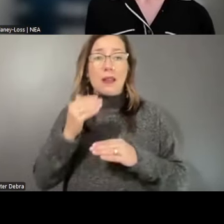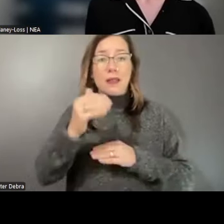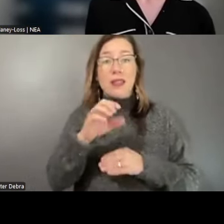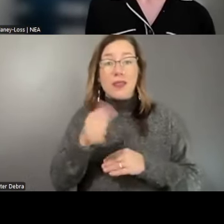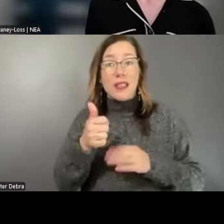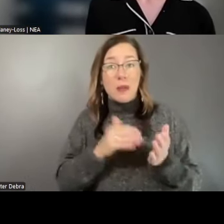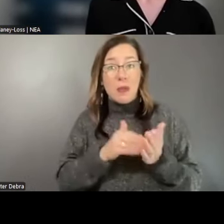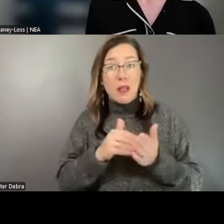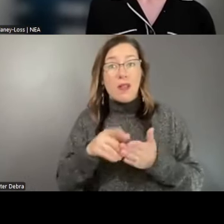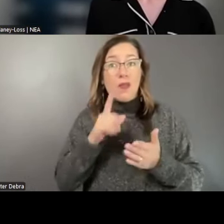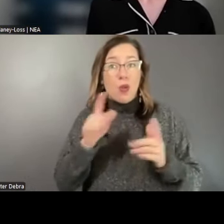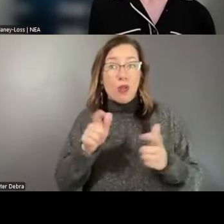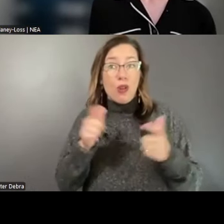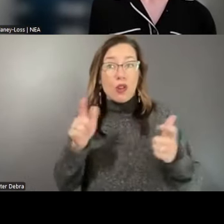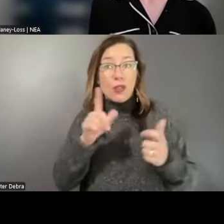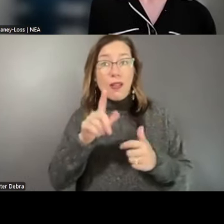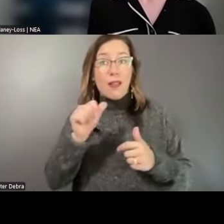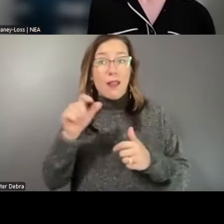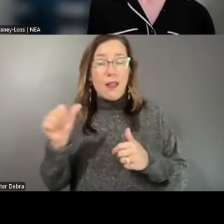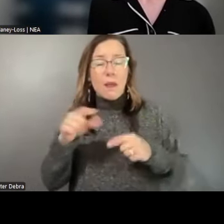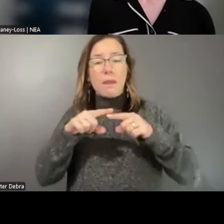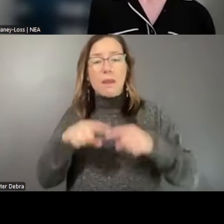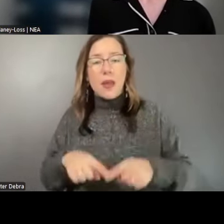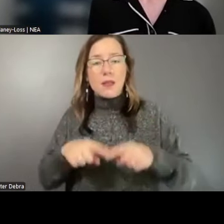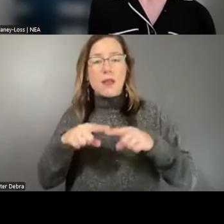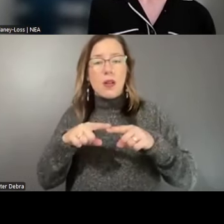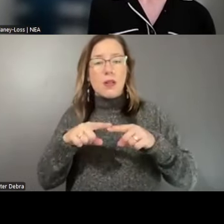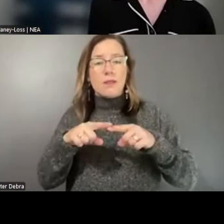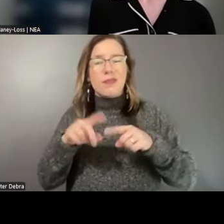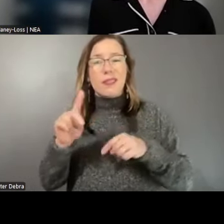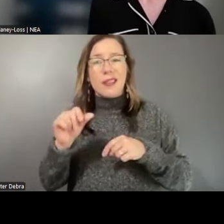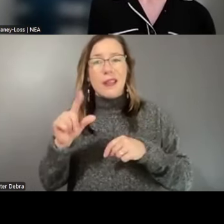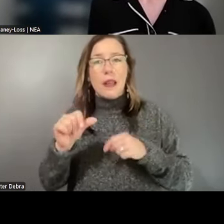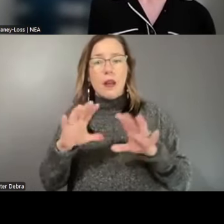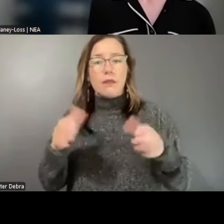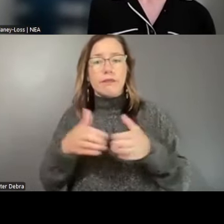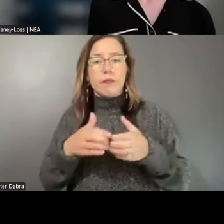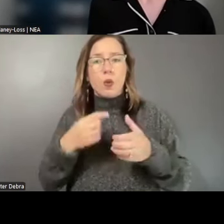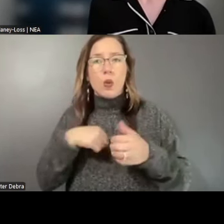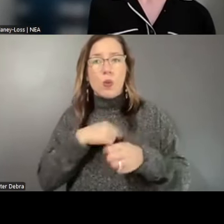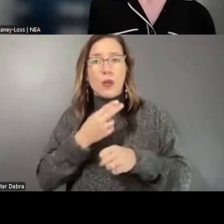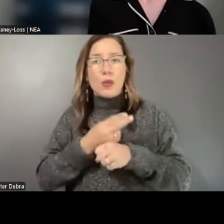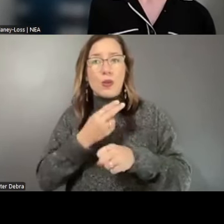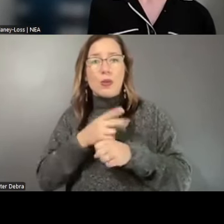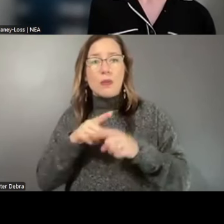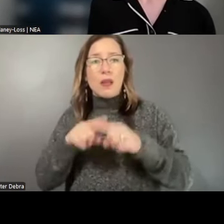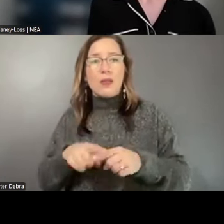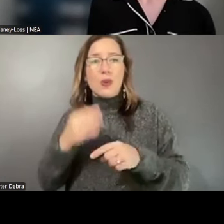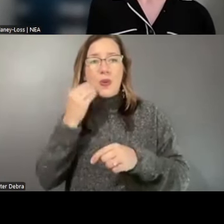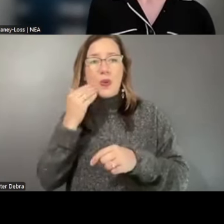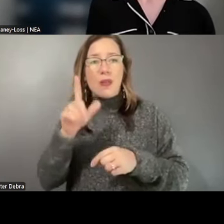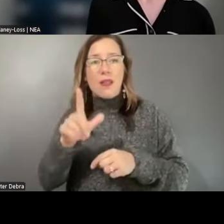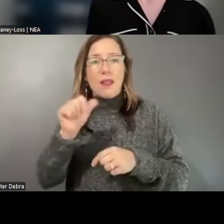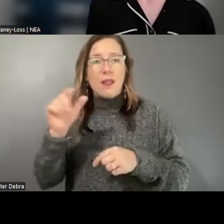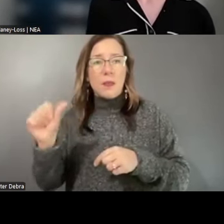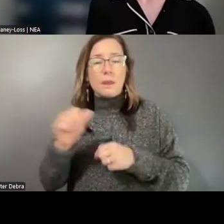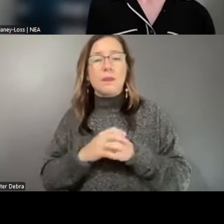large LAAs based on the data set that we used, which is based on known LAAs. We also discovered